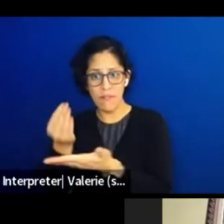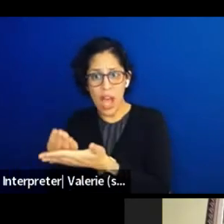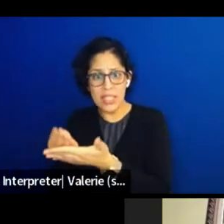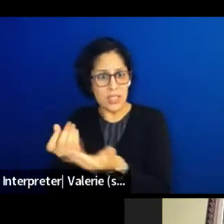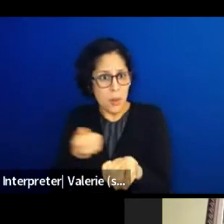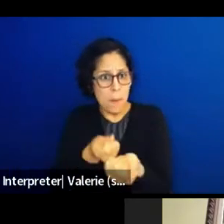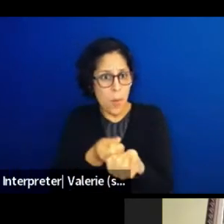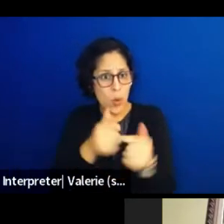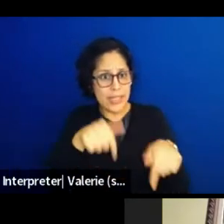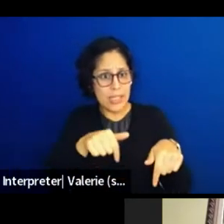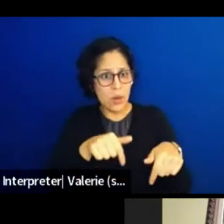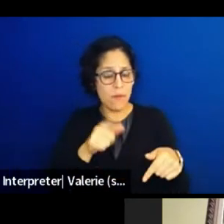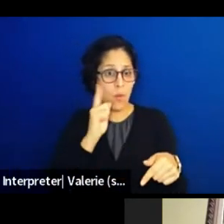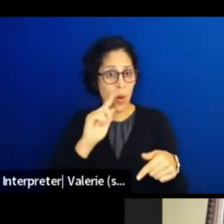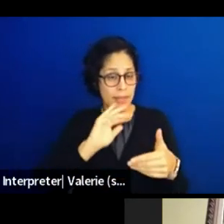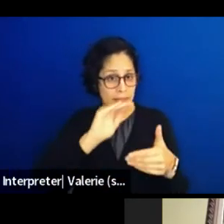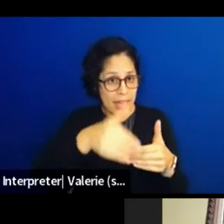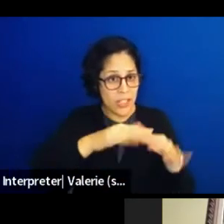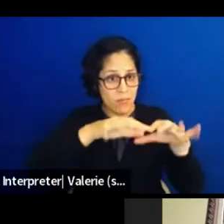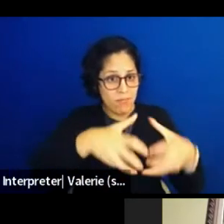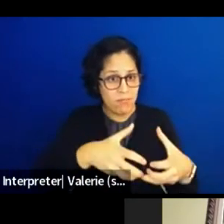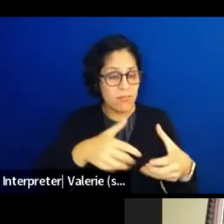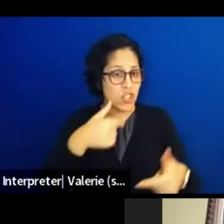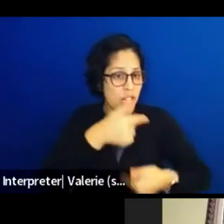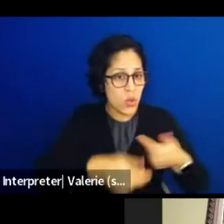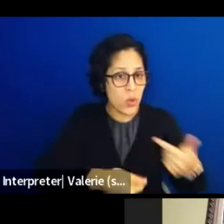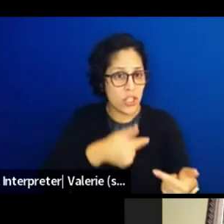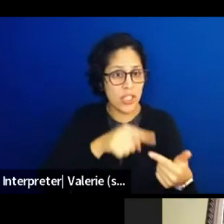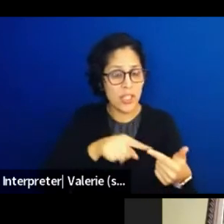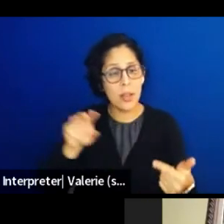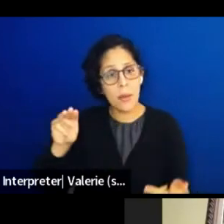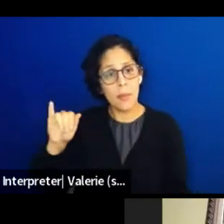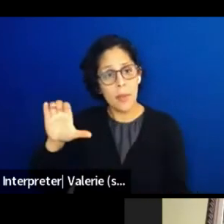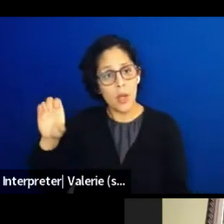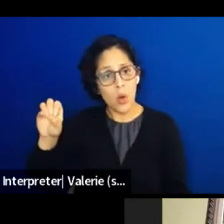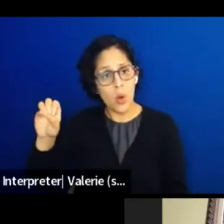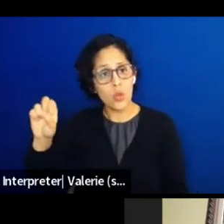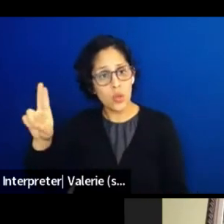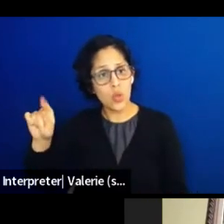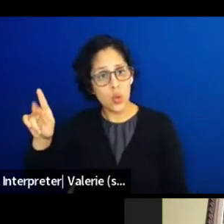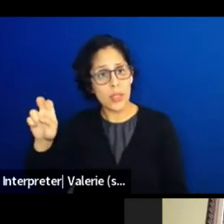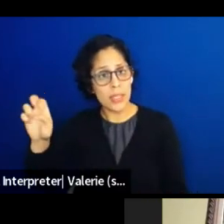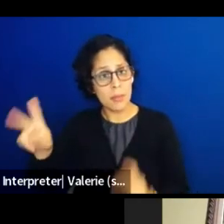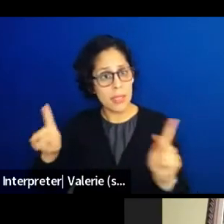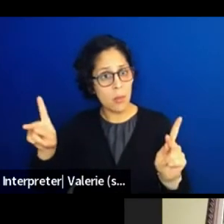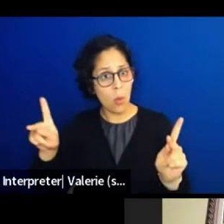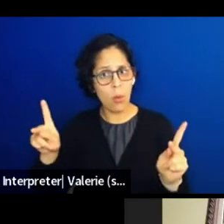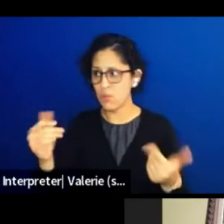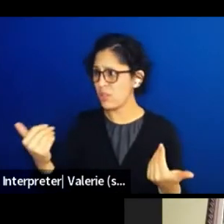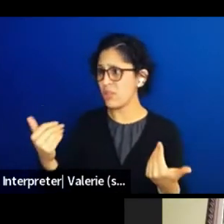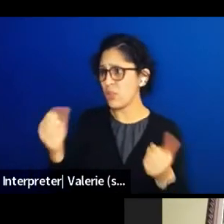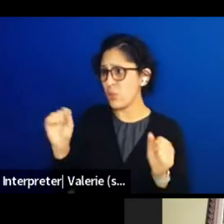and Seminole people. You can support the nonprofit that's cool, but really I think that some of the best ways you can support what we're doing out here